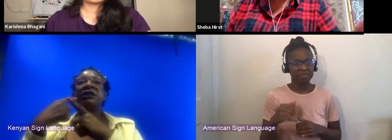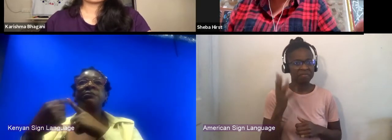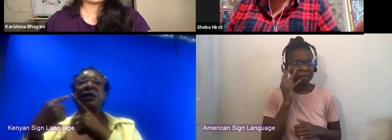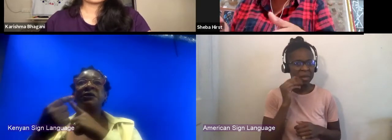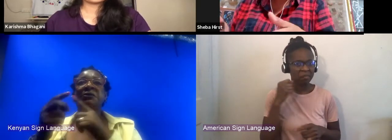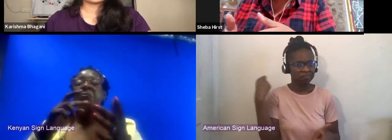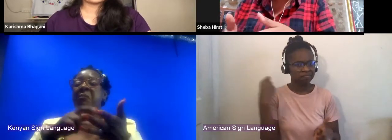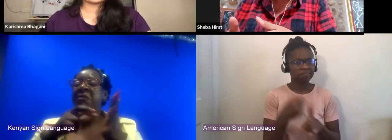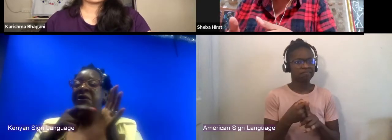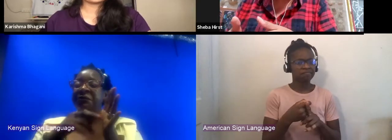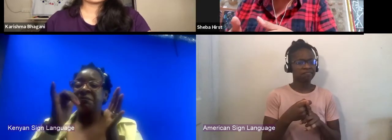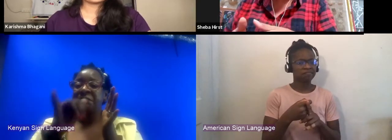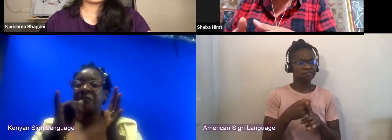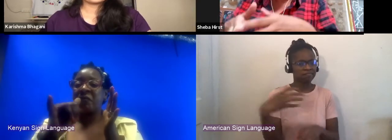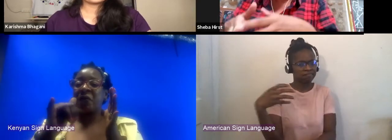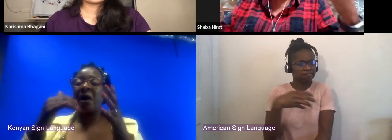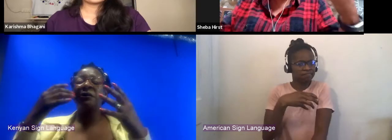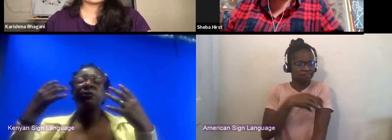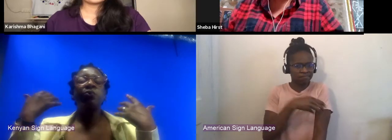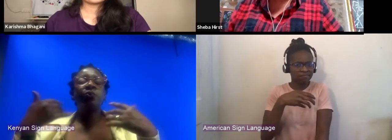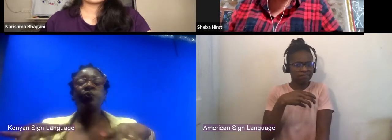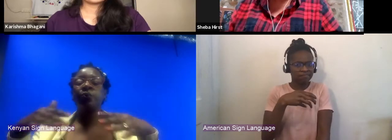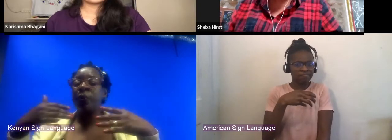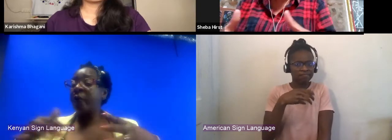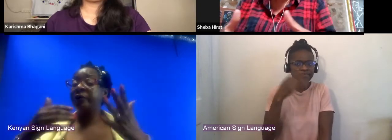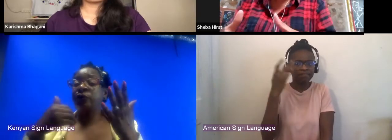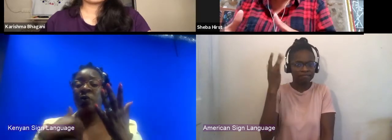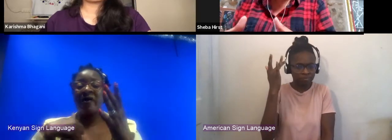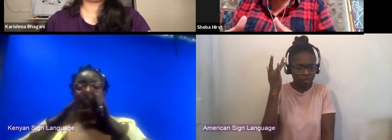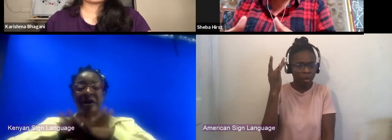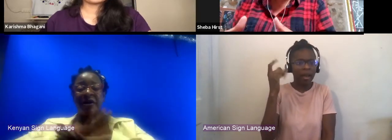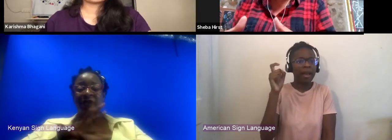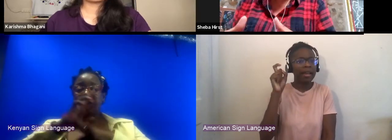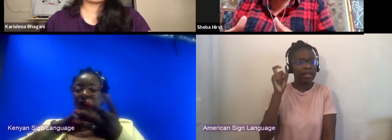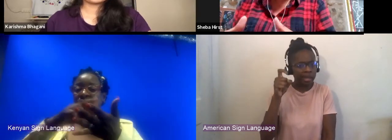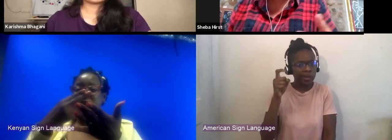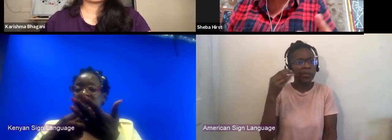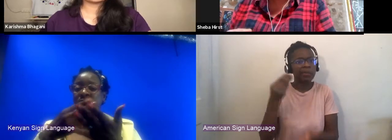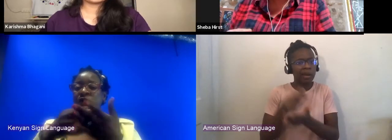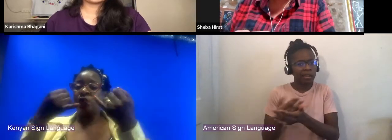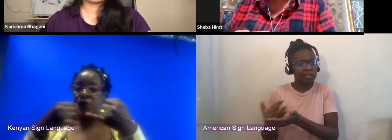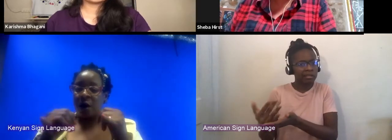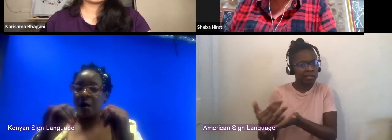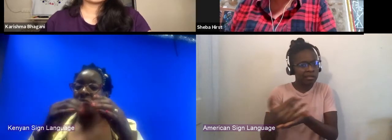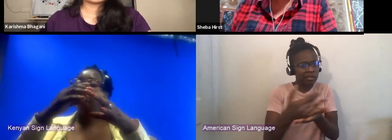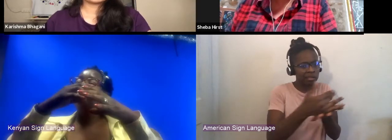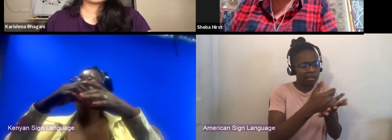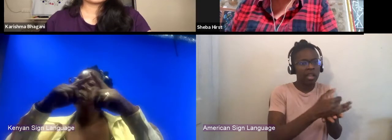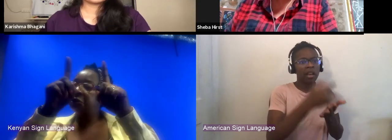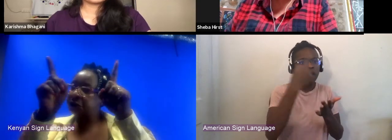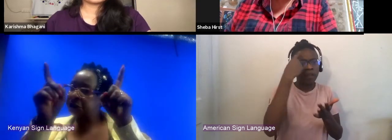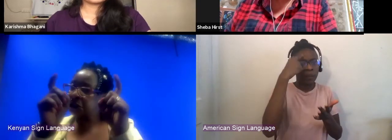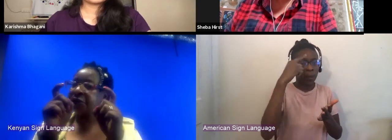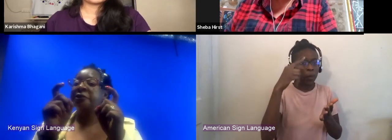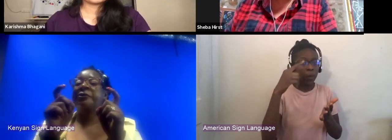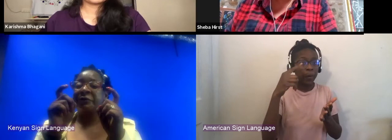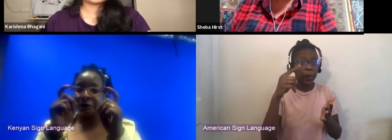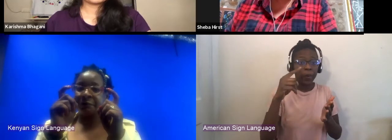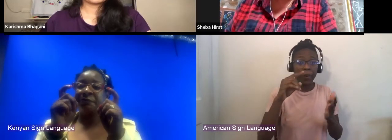to just get enough resources together to be able to take this cast of 15 or 20 people. I think that was